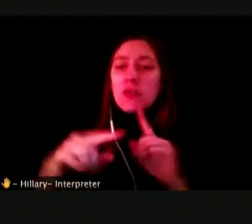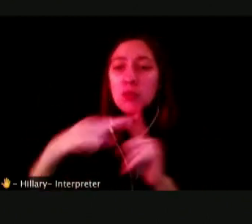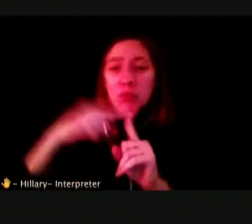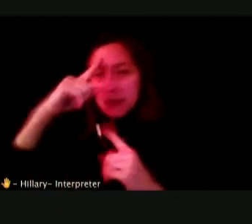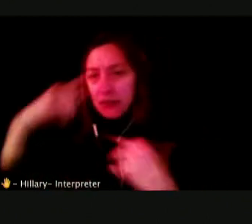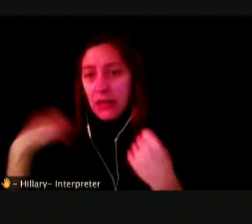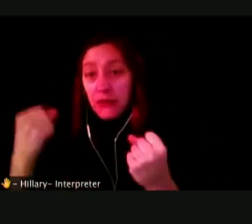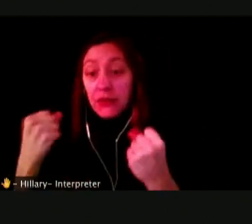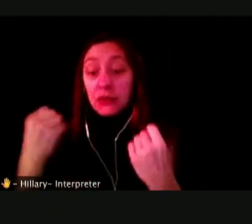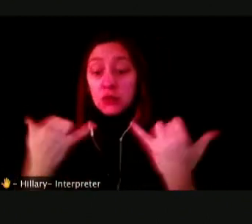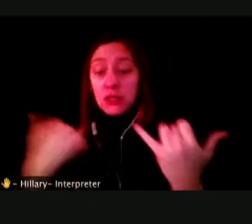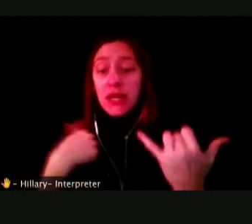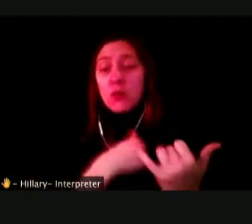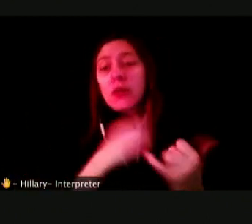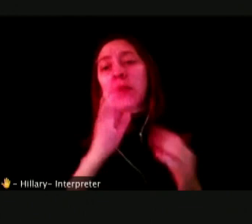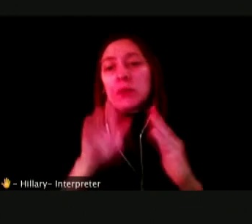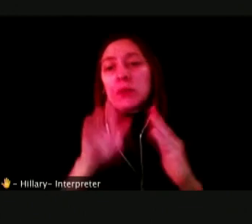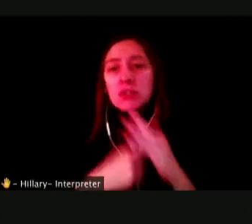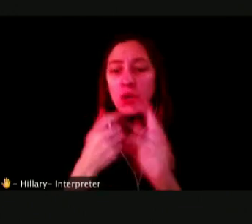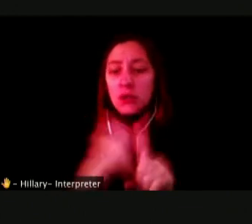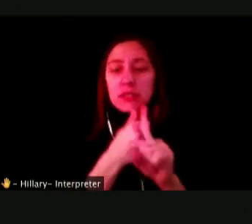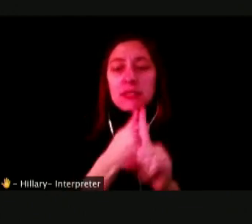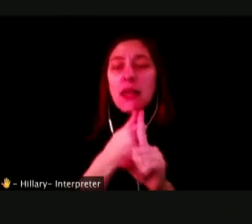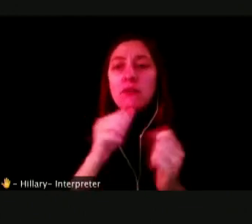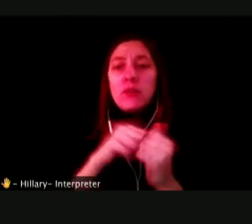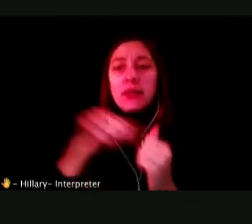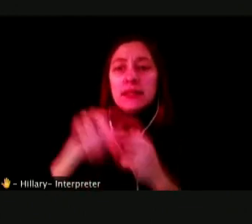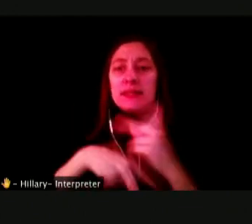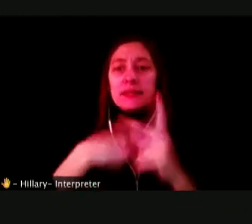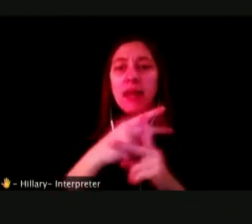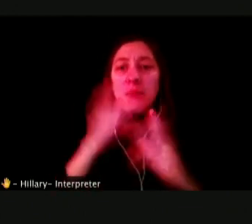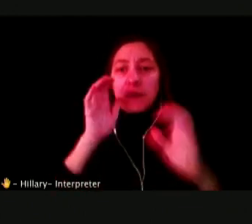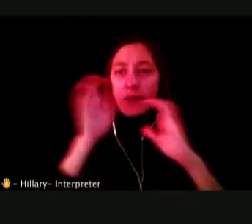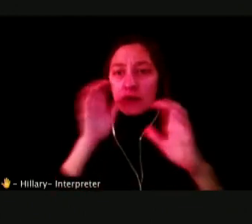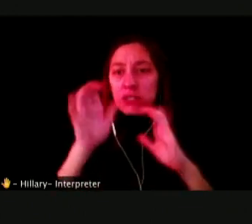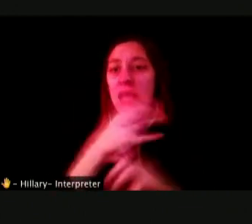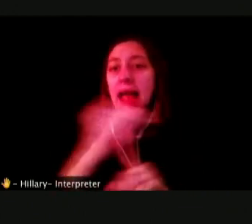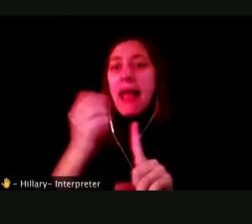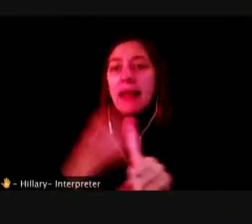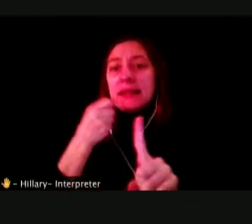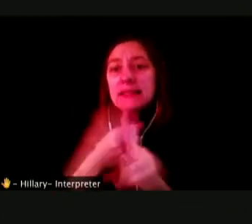TODAY WE WILL START OFF WITH A CONVERSATION ON WHAT IS VAPING AND ITS IMPACT ON SCHOOLS.